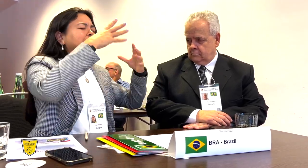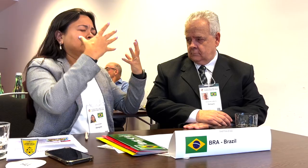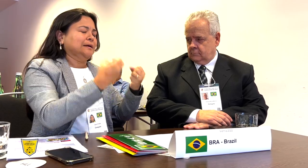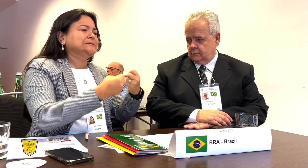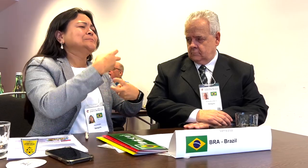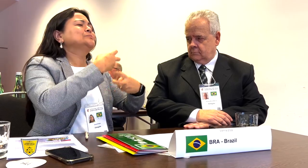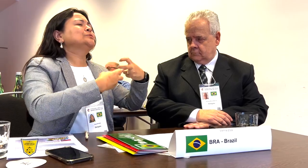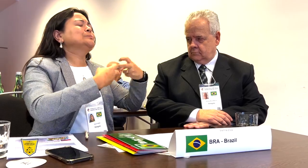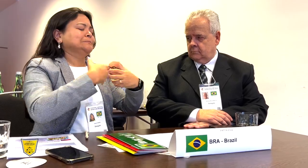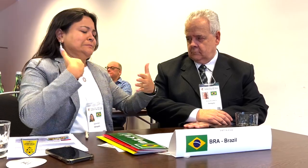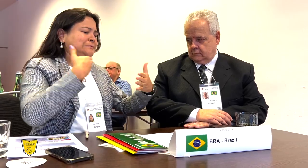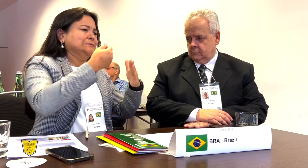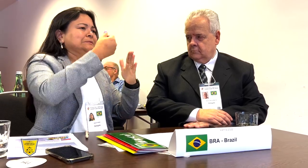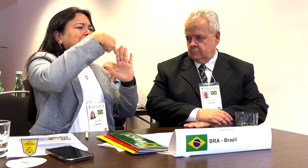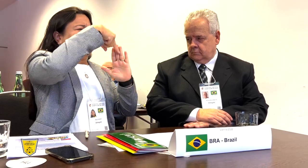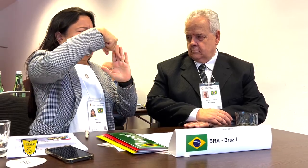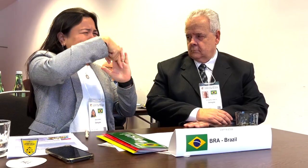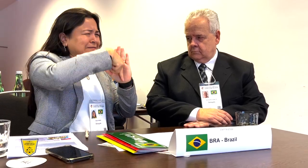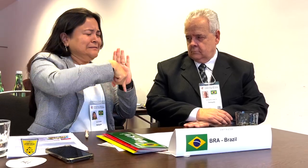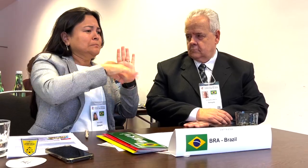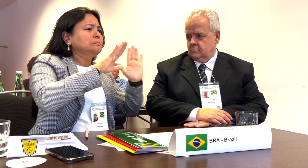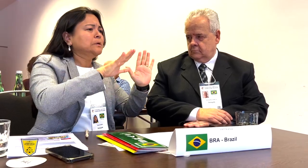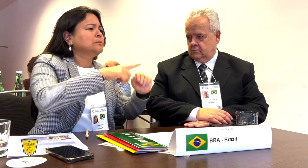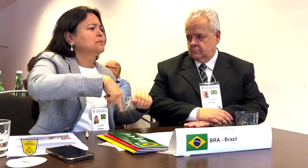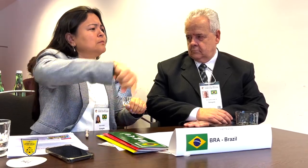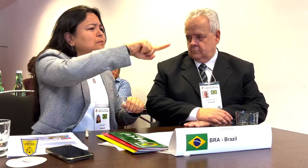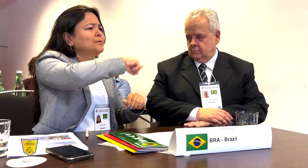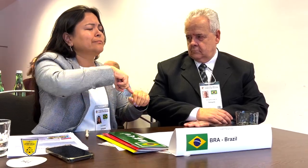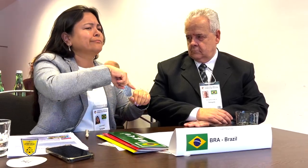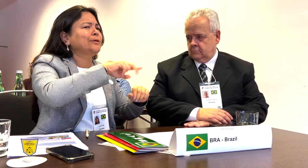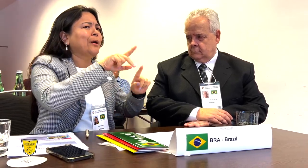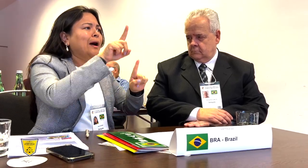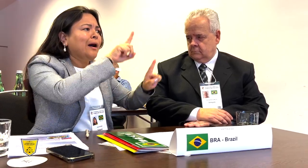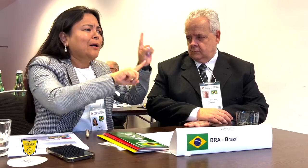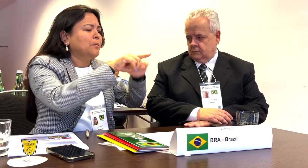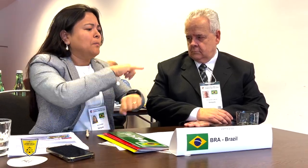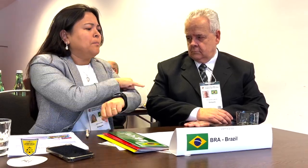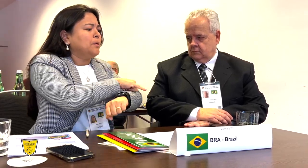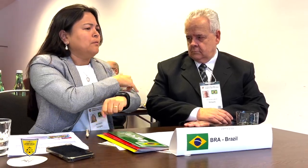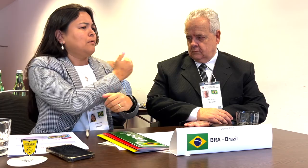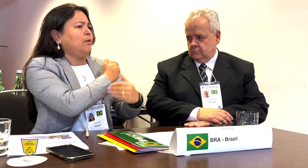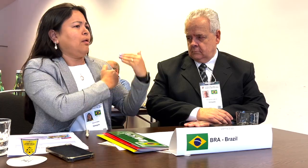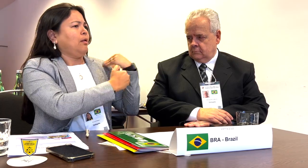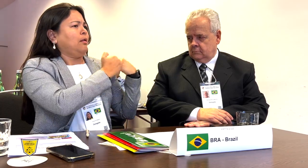Once all is done and athletics returned home, yes, we are having difficulties with finances, having run a deficit. The venues